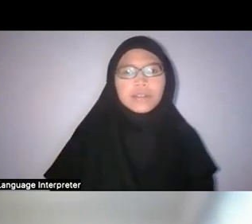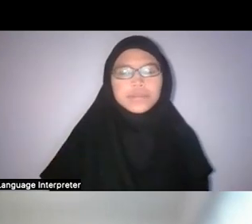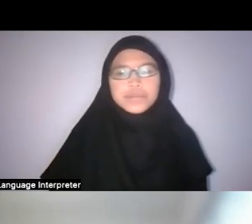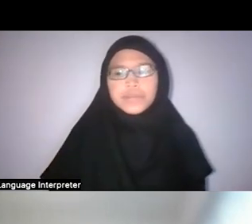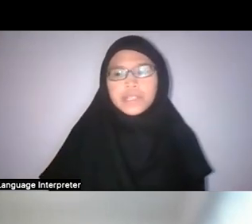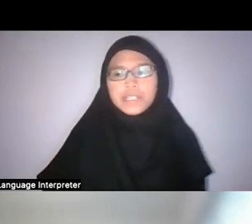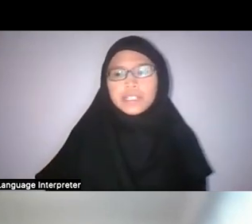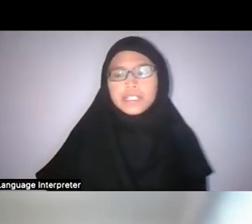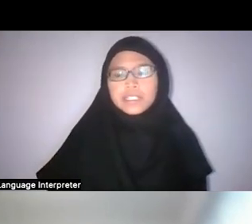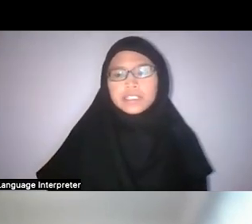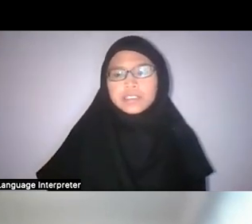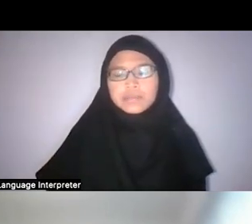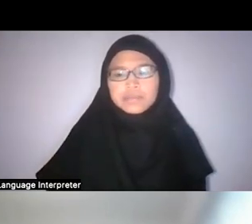Any thoughts?